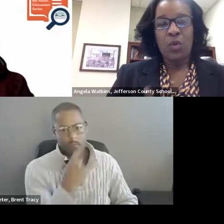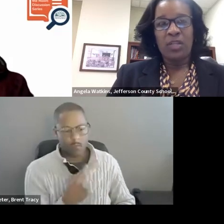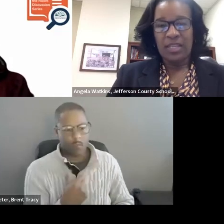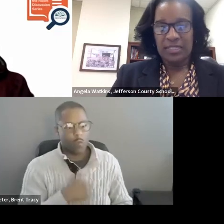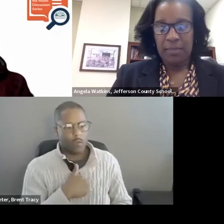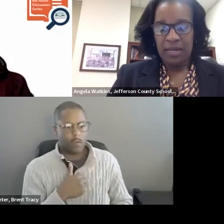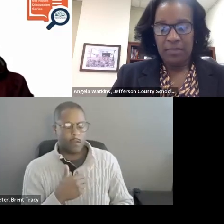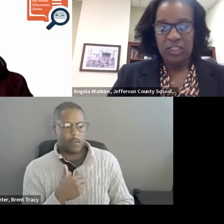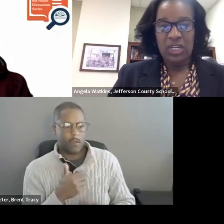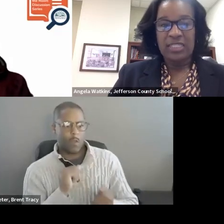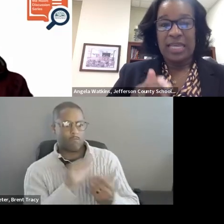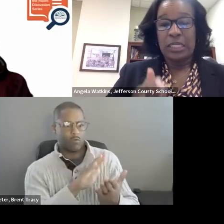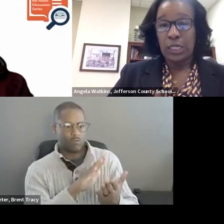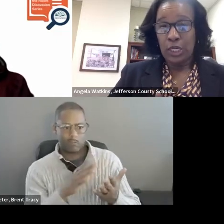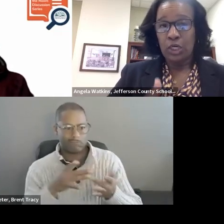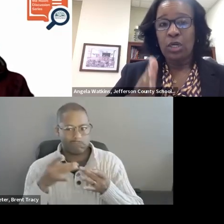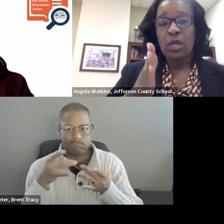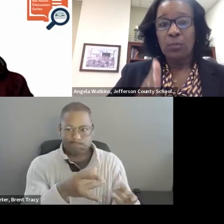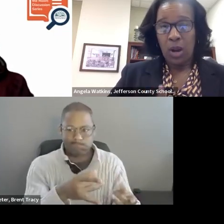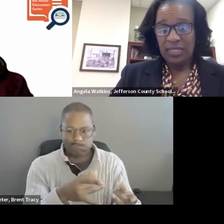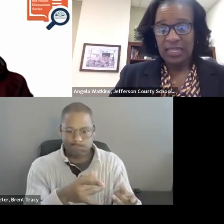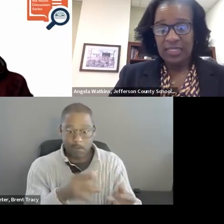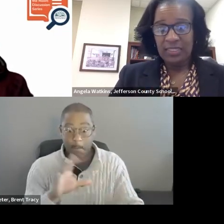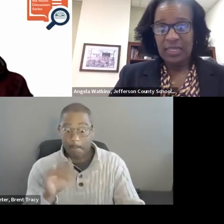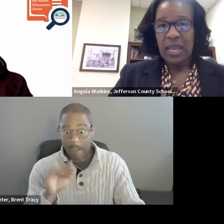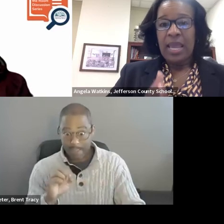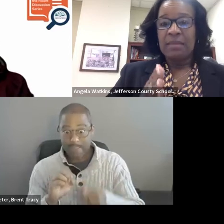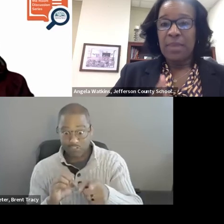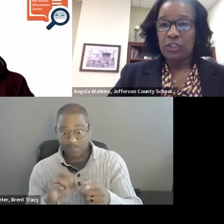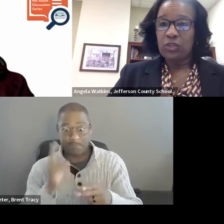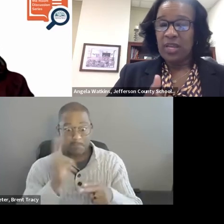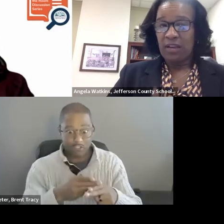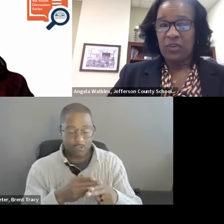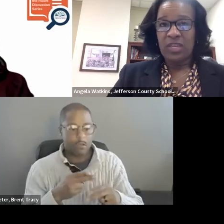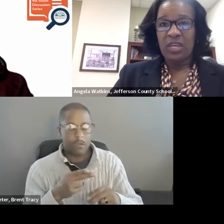One of the things that Bonnie mentioned is a clear process to make sure that everything